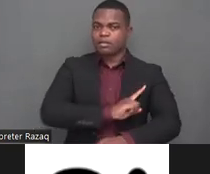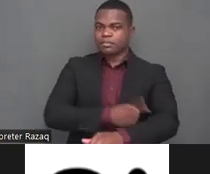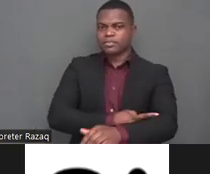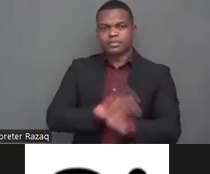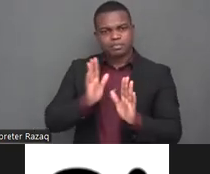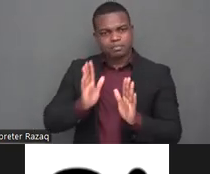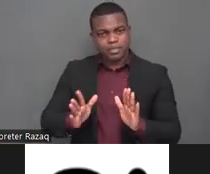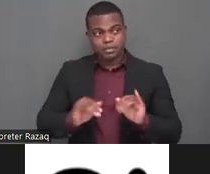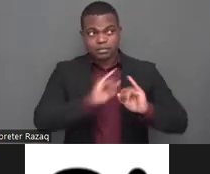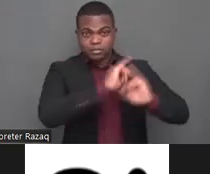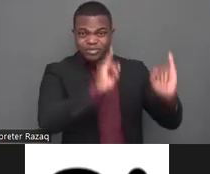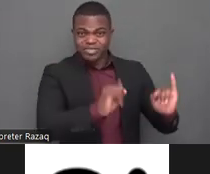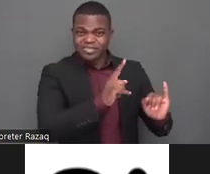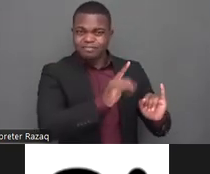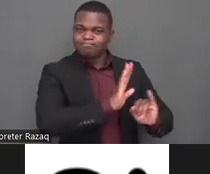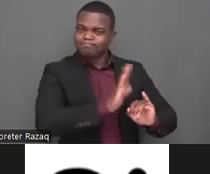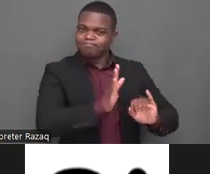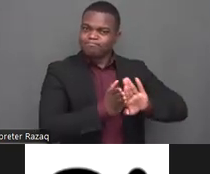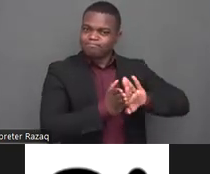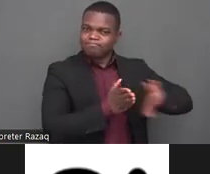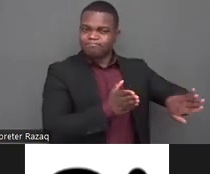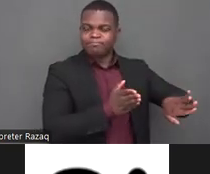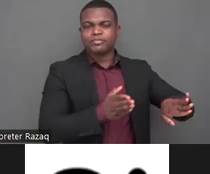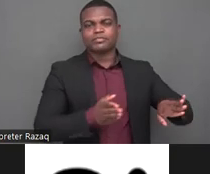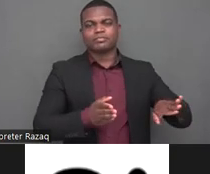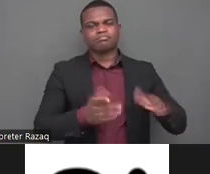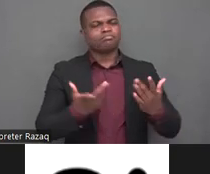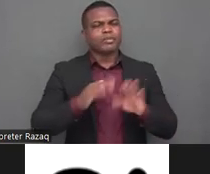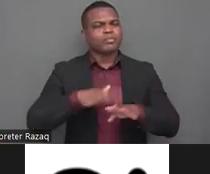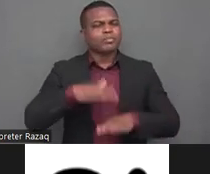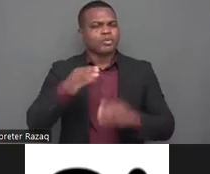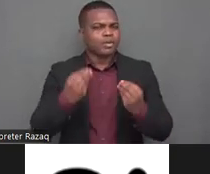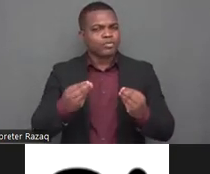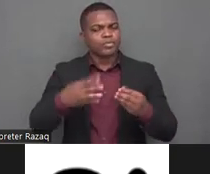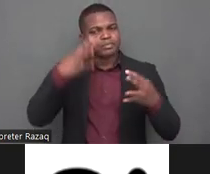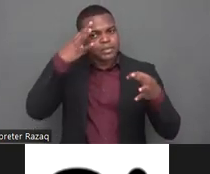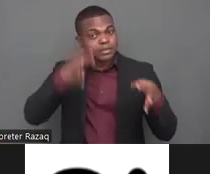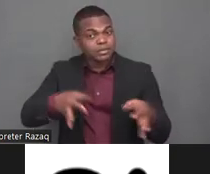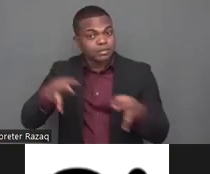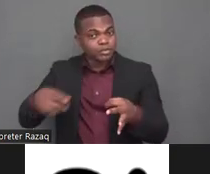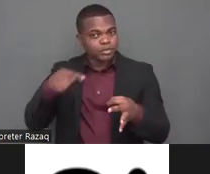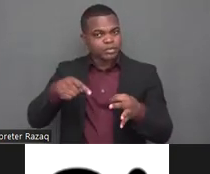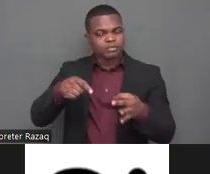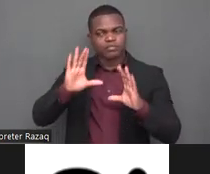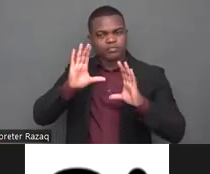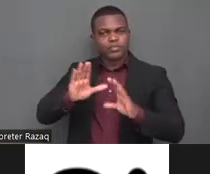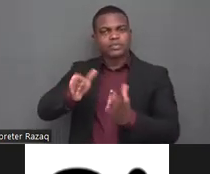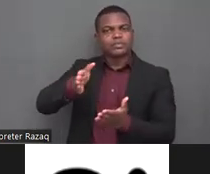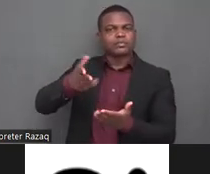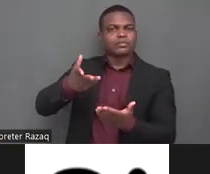issues um and i think uh for organizations working at the srh are on the on sexual and